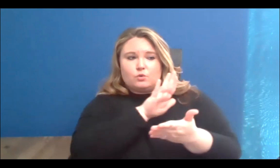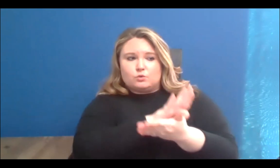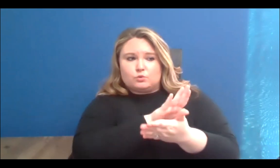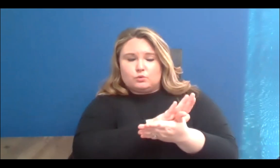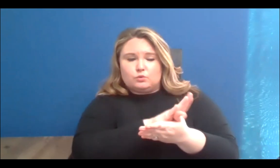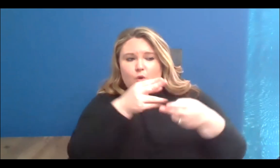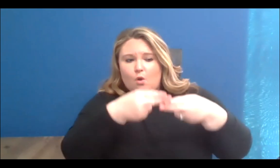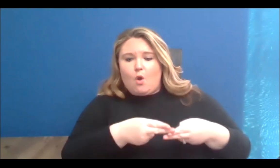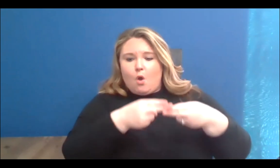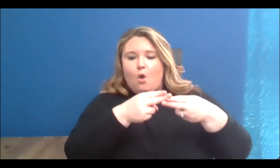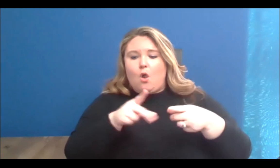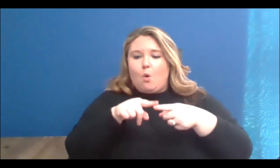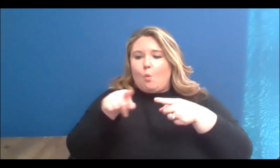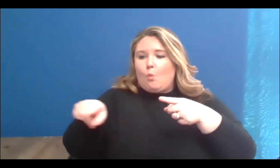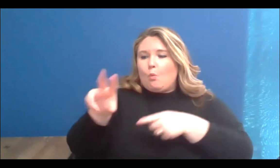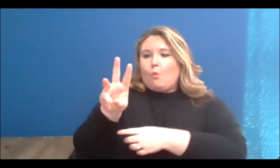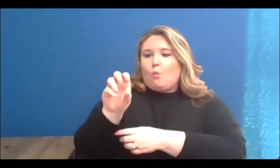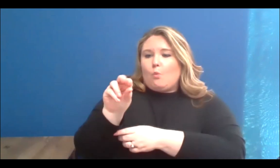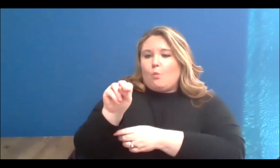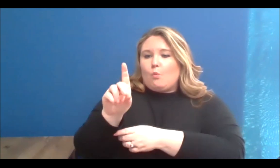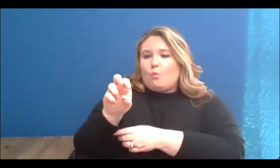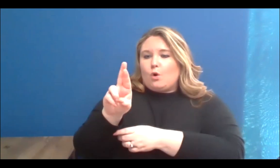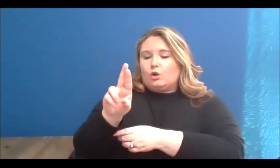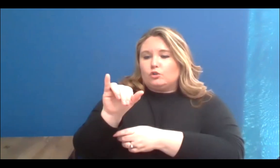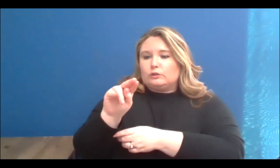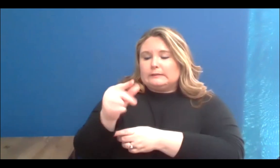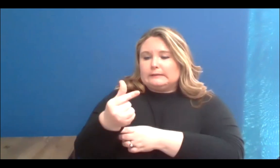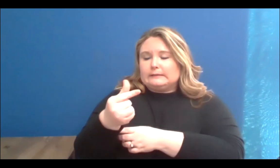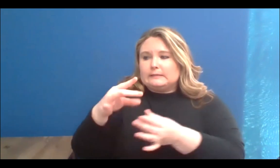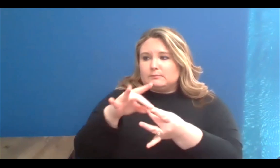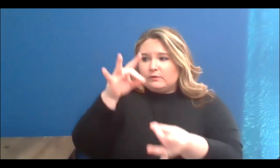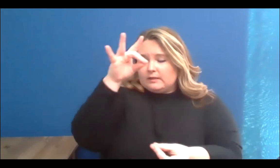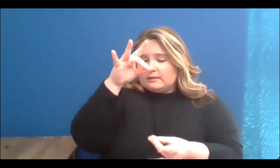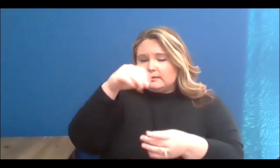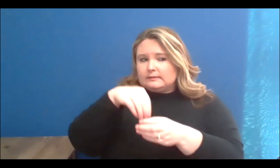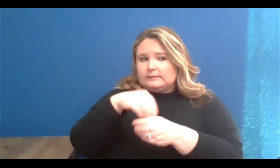The TDSB now hosts it, it's at 16 Phin Avenue. And if I can share this, you'll